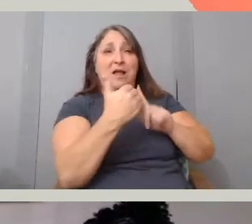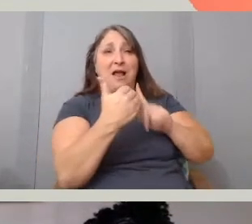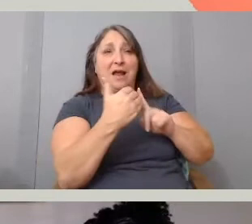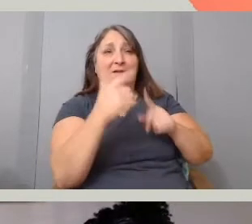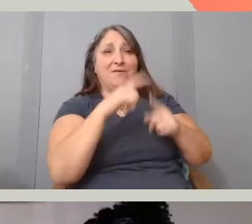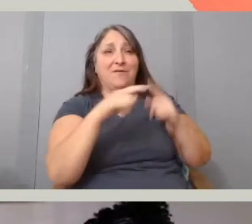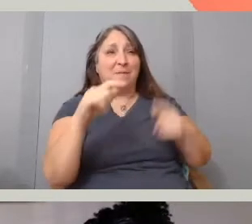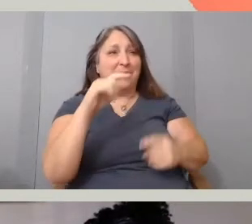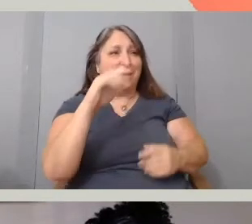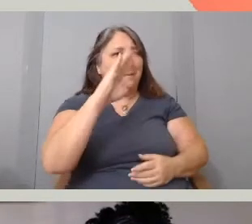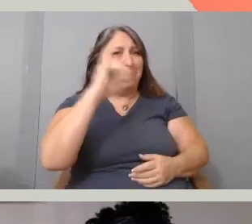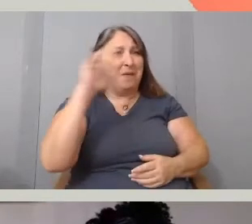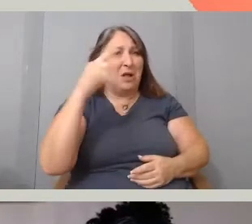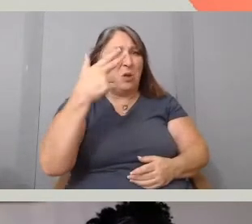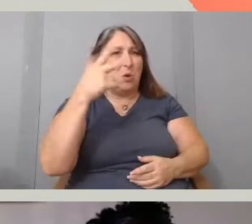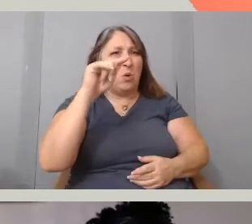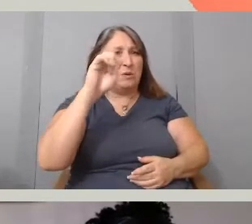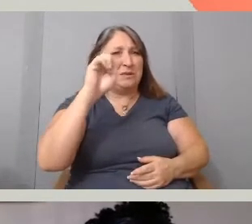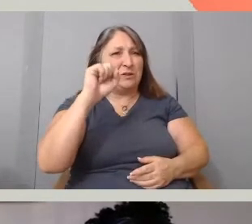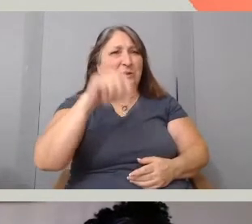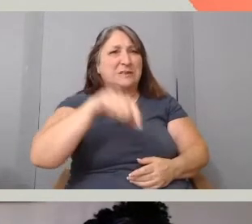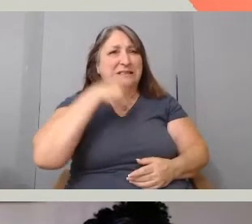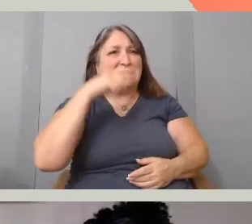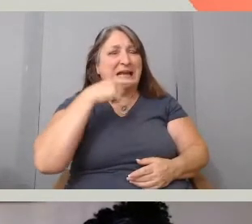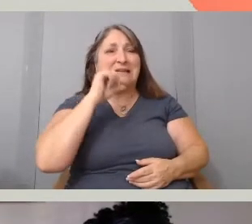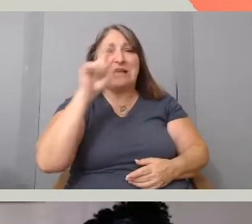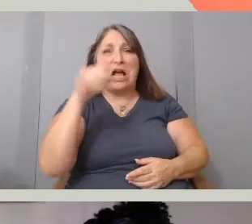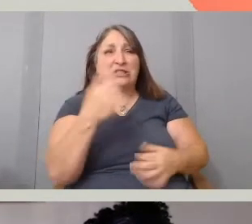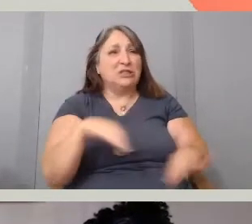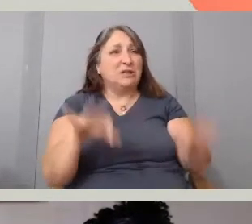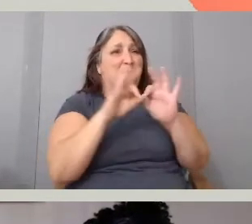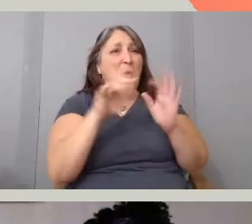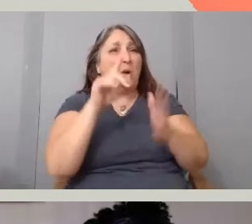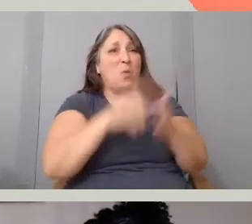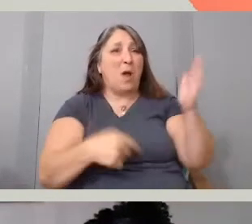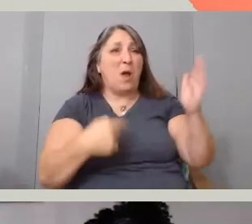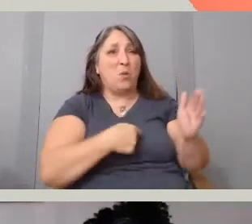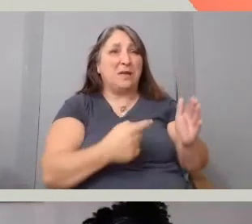who said, it is not just important what we speak about,